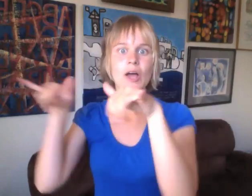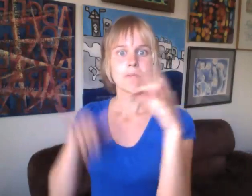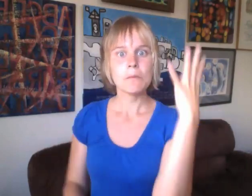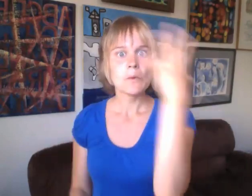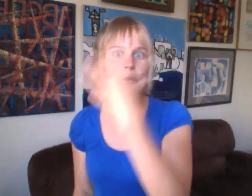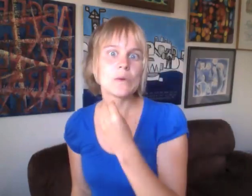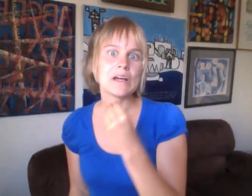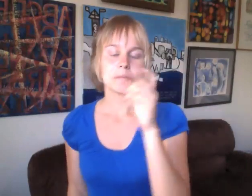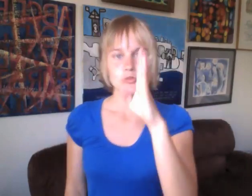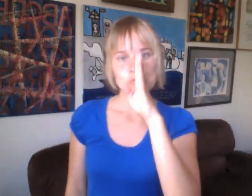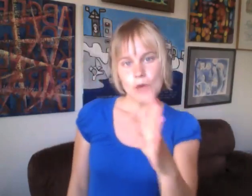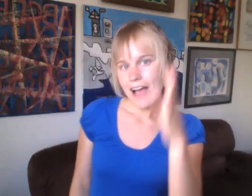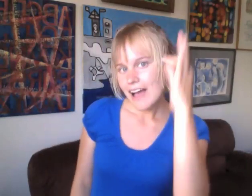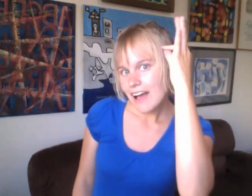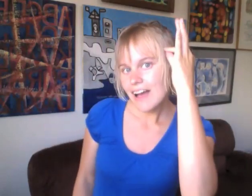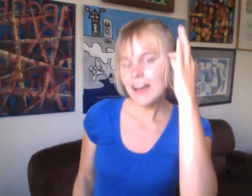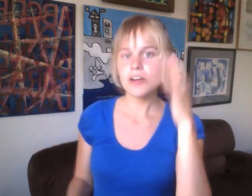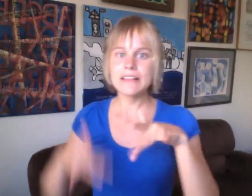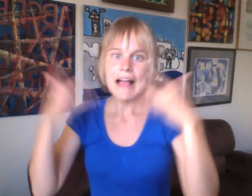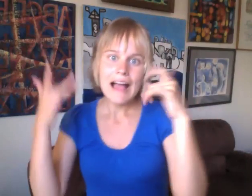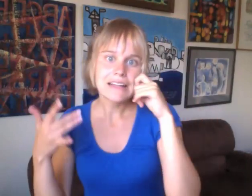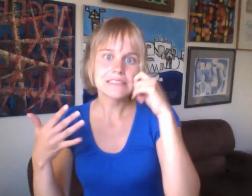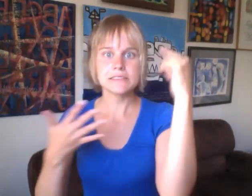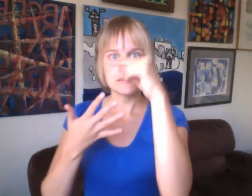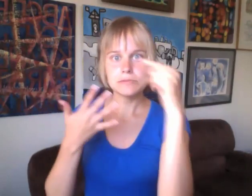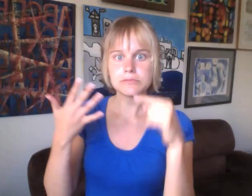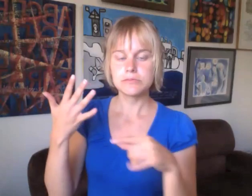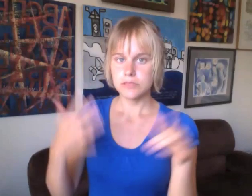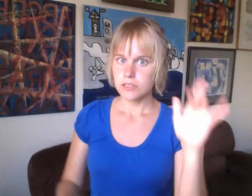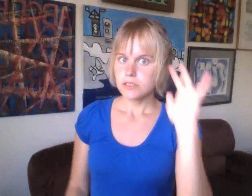the white standard of beauty, such as straight hair and light-skin, among many others.